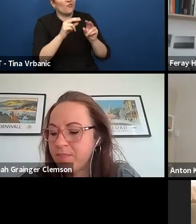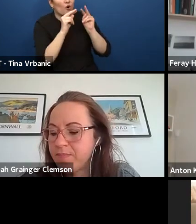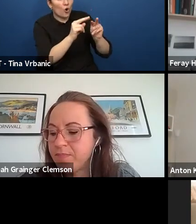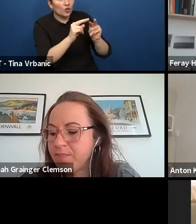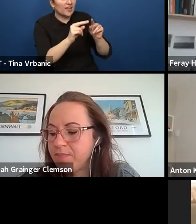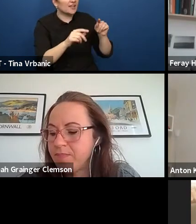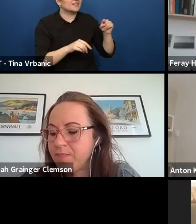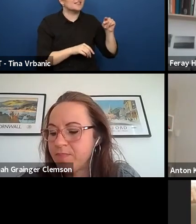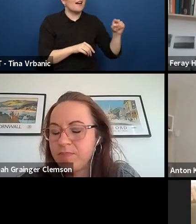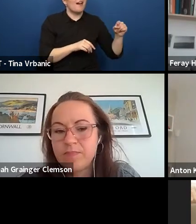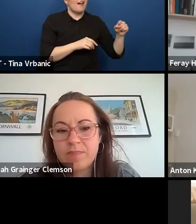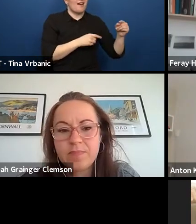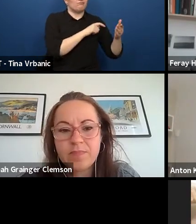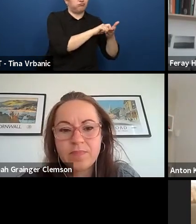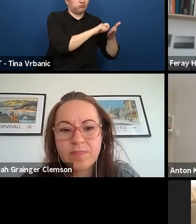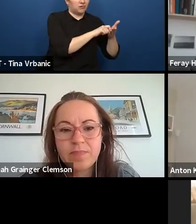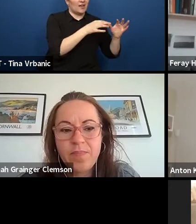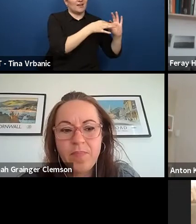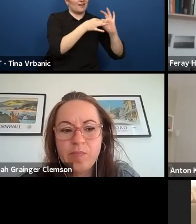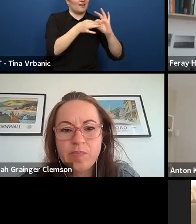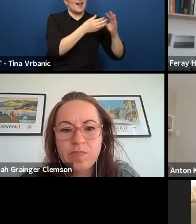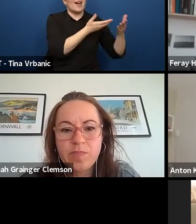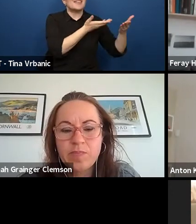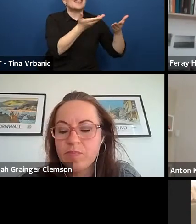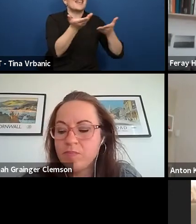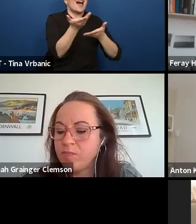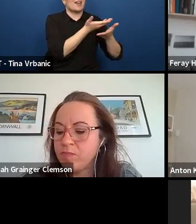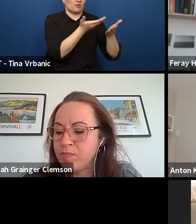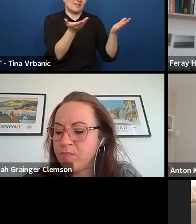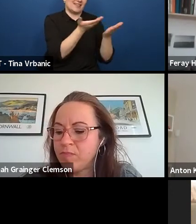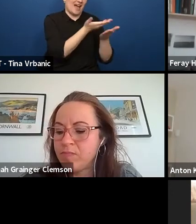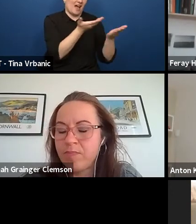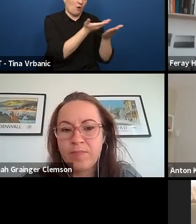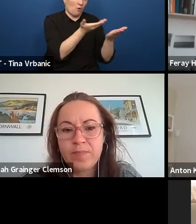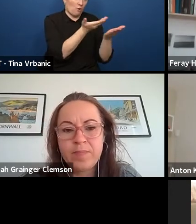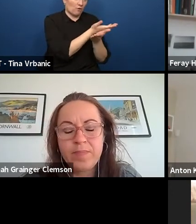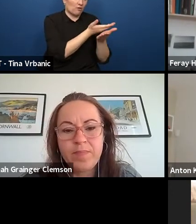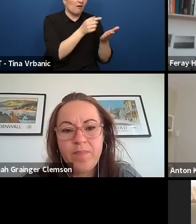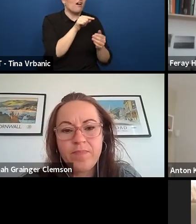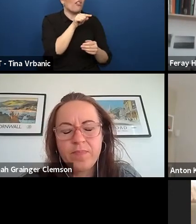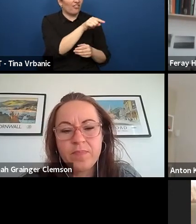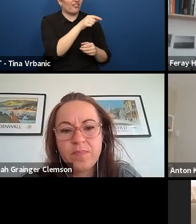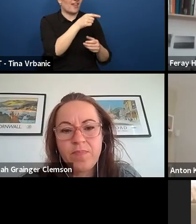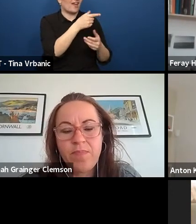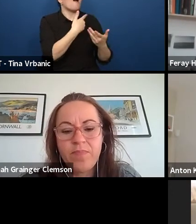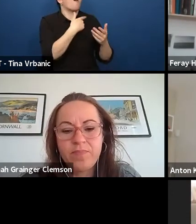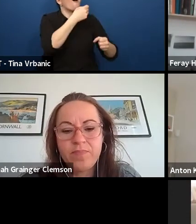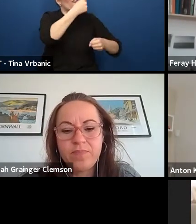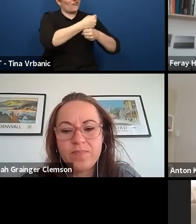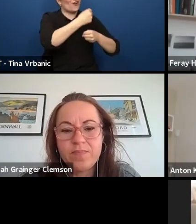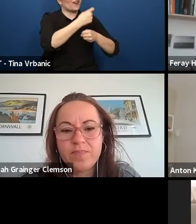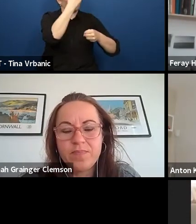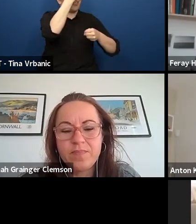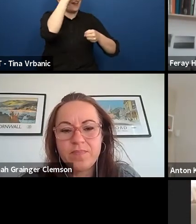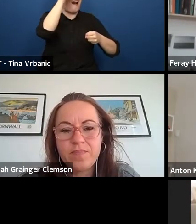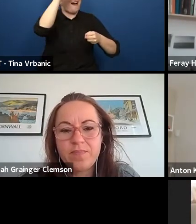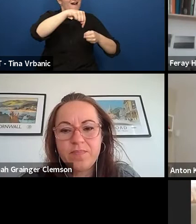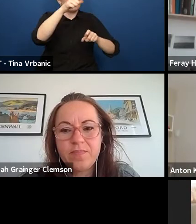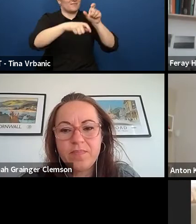and have them in mind to make your work. And then I come maybe to your second point is that